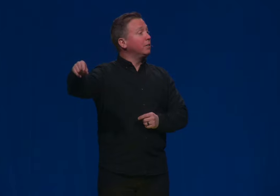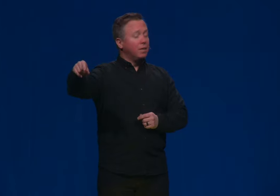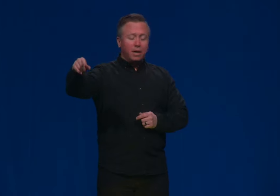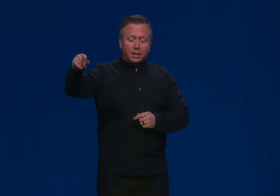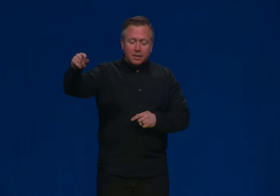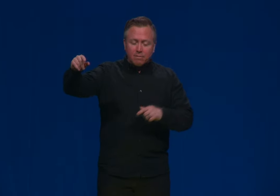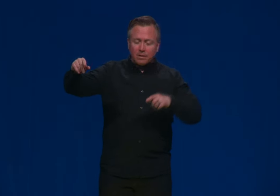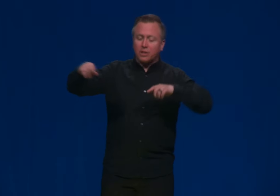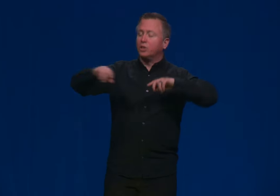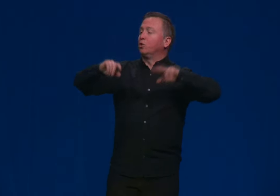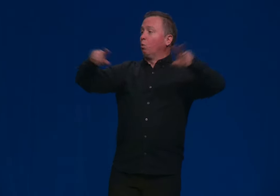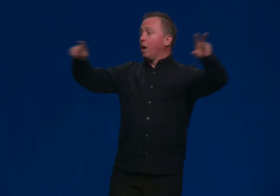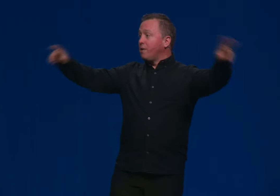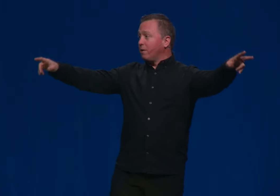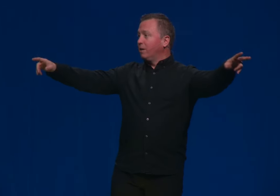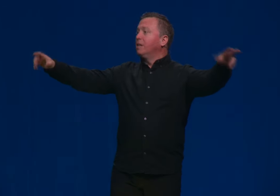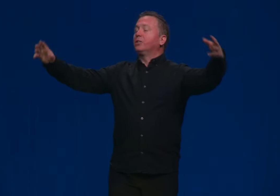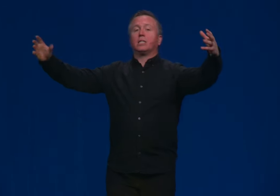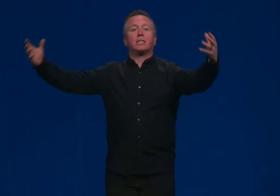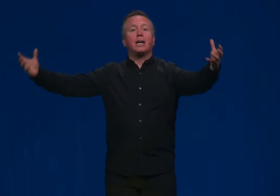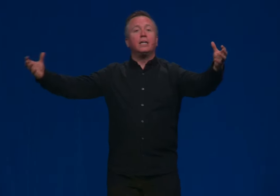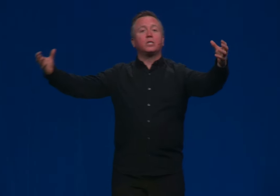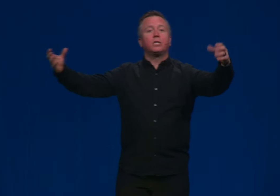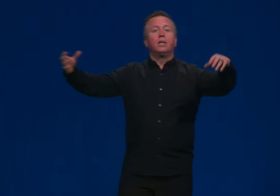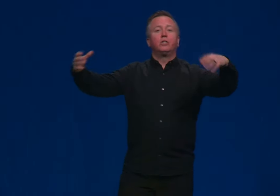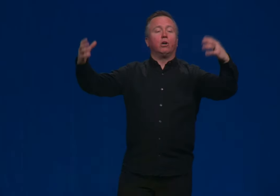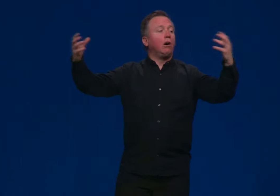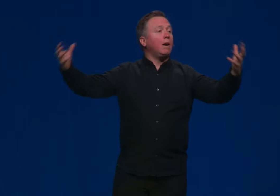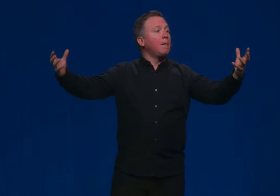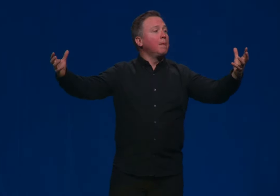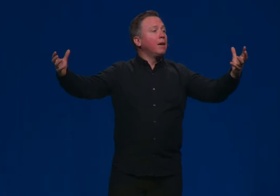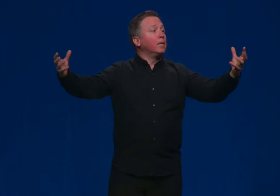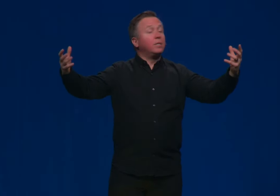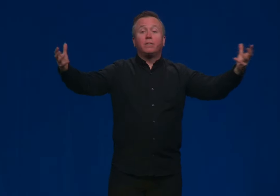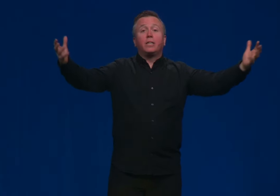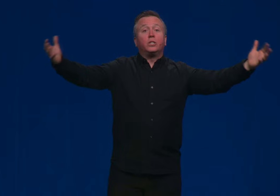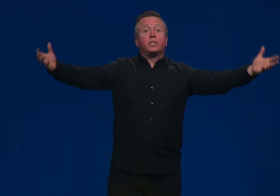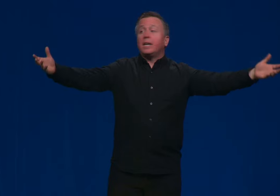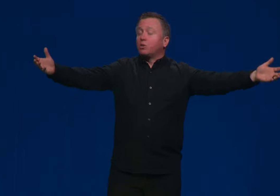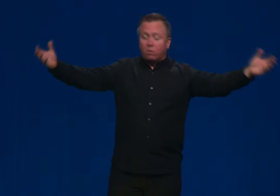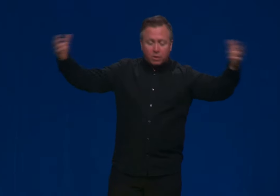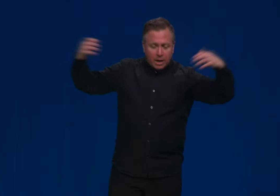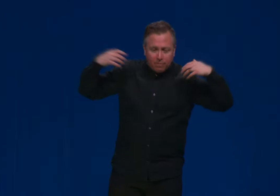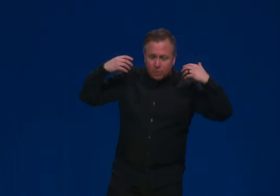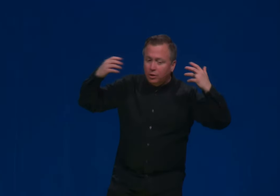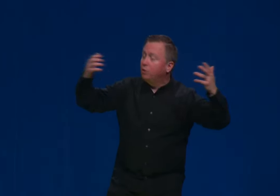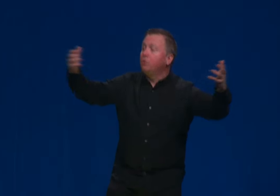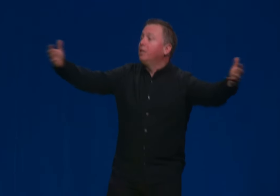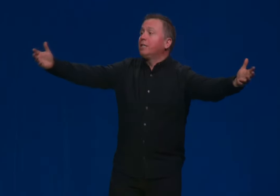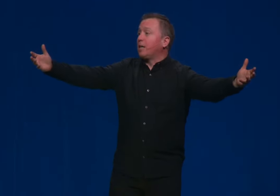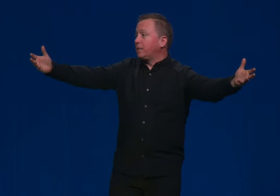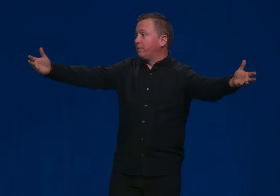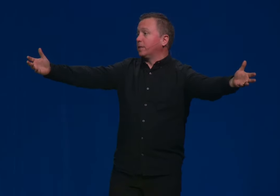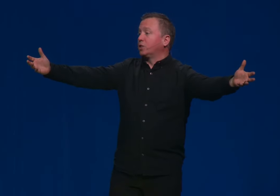to art. It's an invitation to wonder, to science, to awe, and it's an invitation to science where ever there's a new scientific